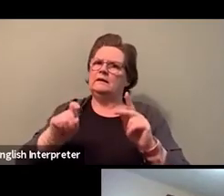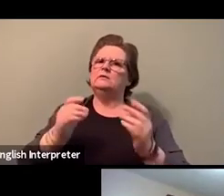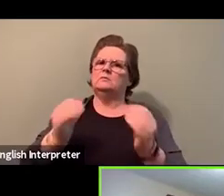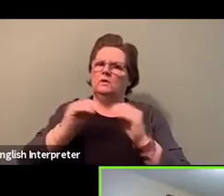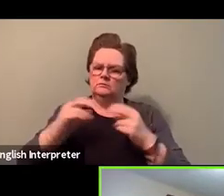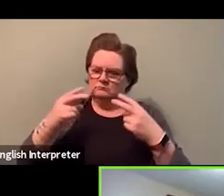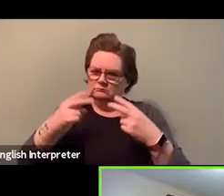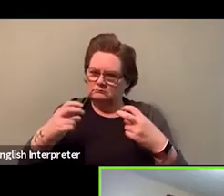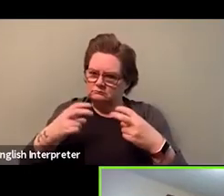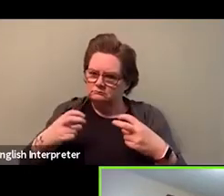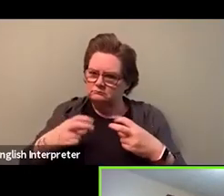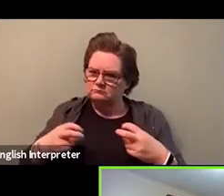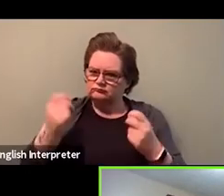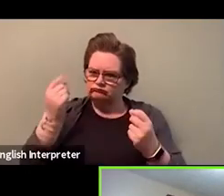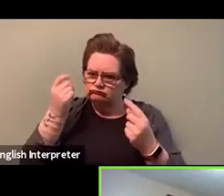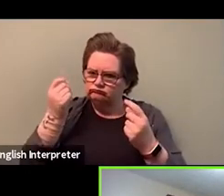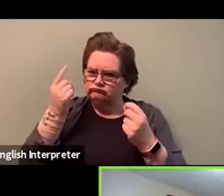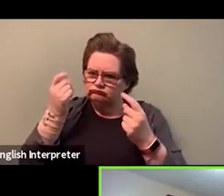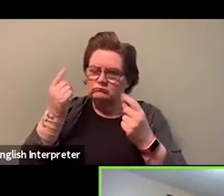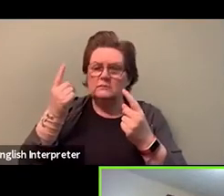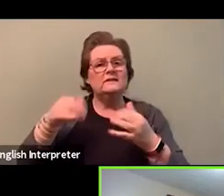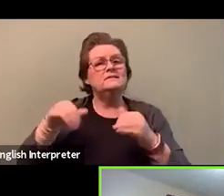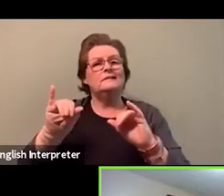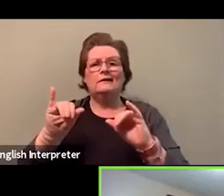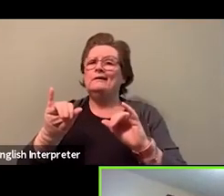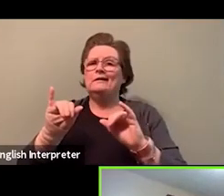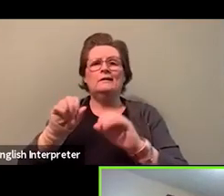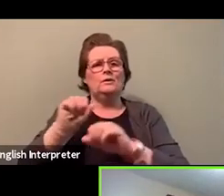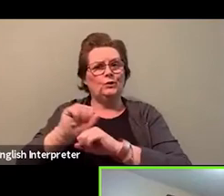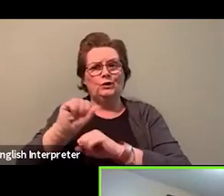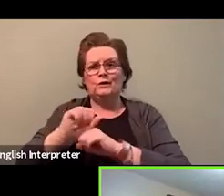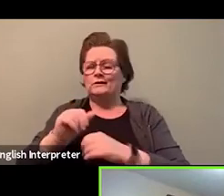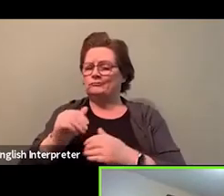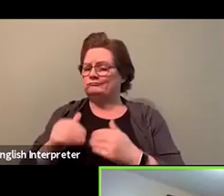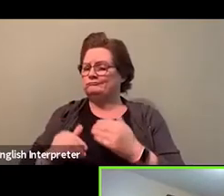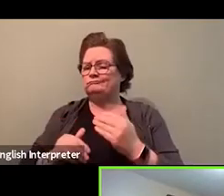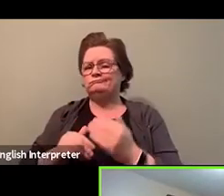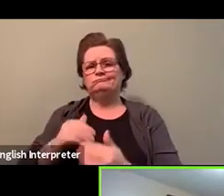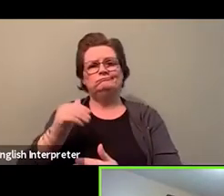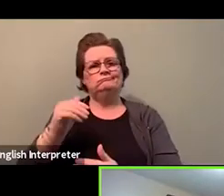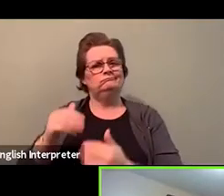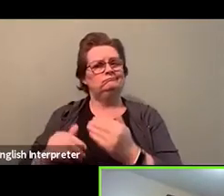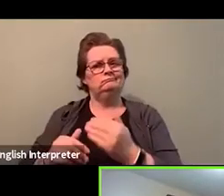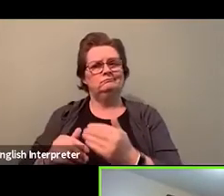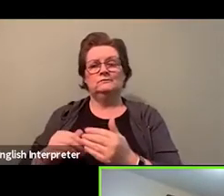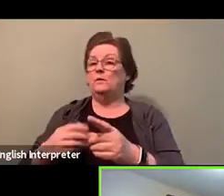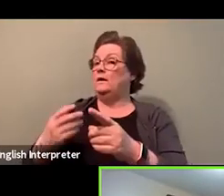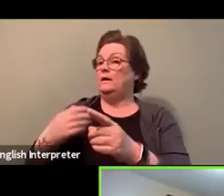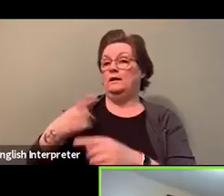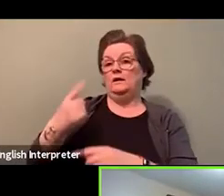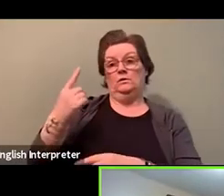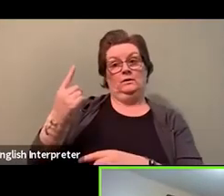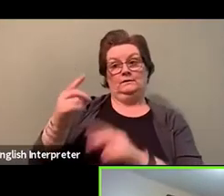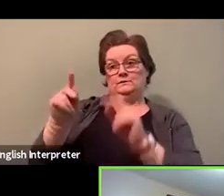Well, hey, you know that one sand, one grain in the middle, trust me, you have branched out